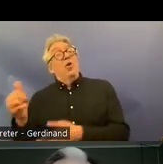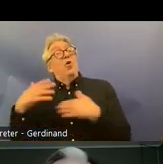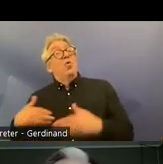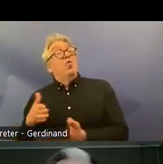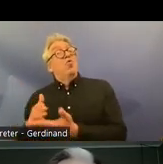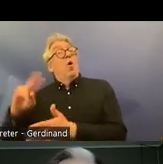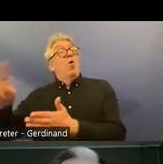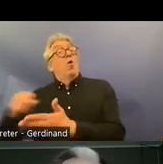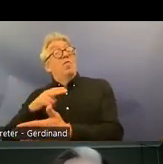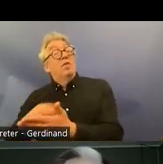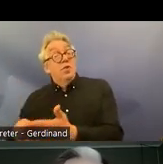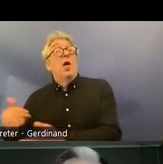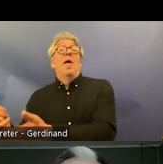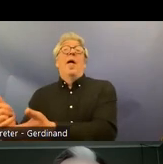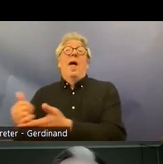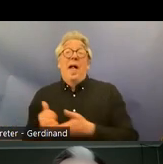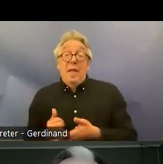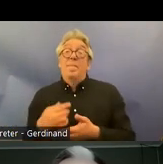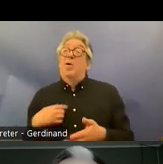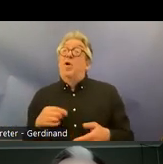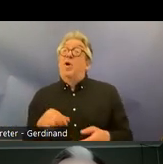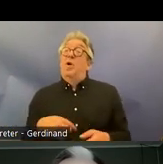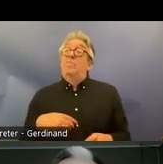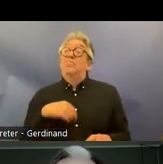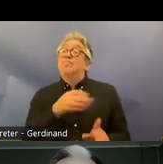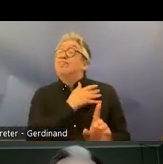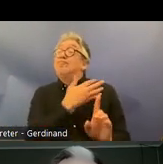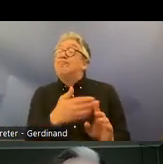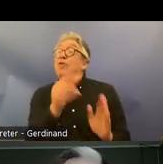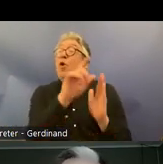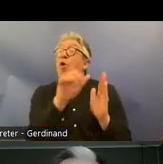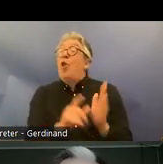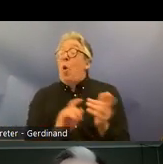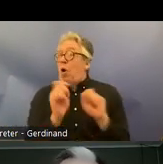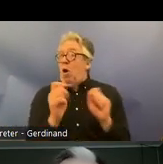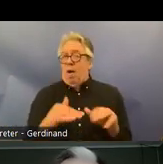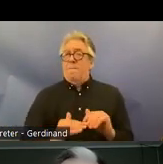complies with the convention so so this is more of a a broad kind of consequence